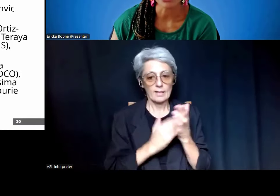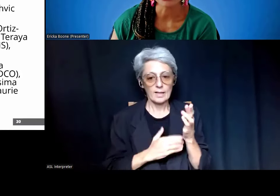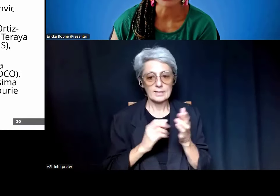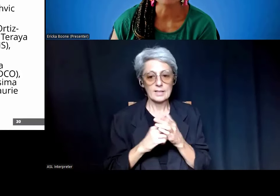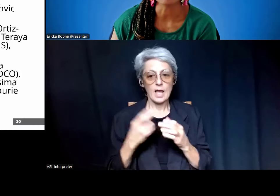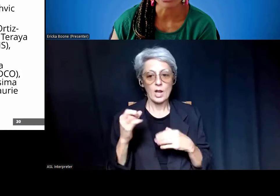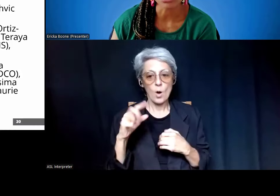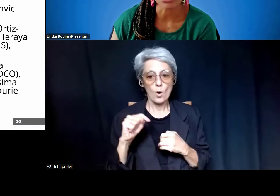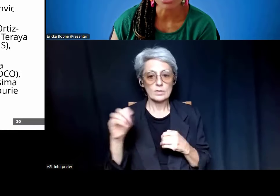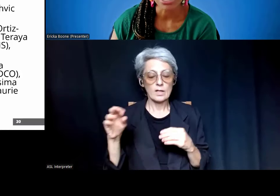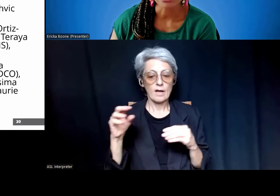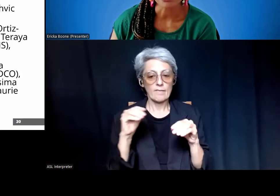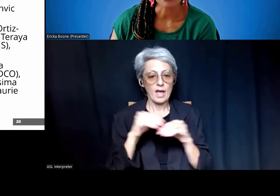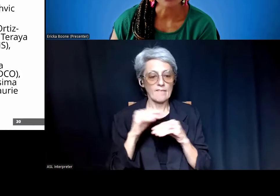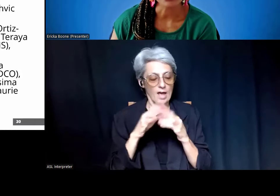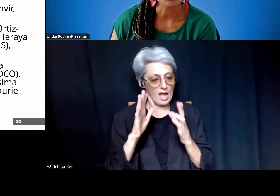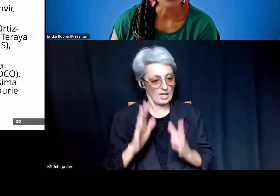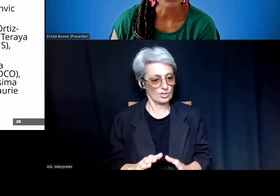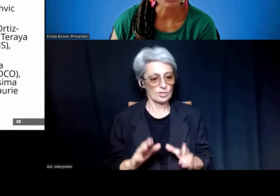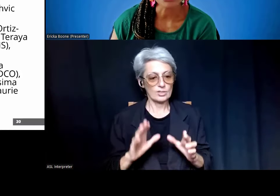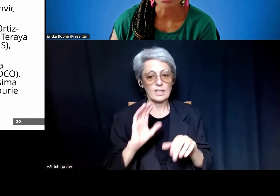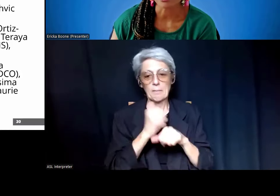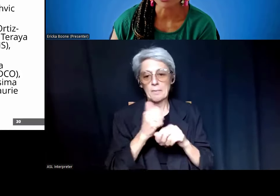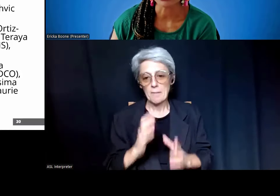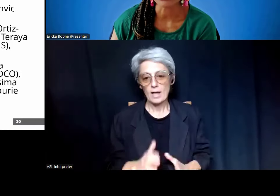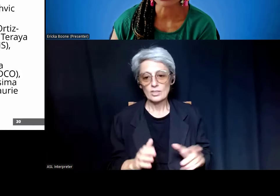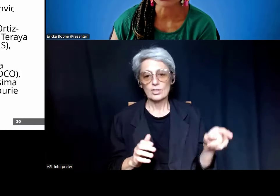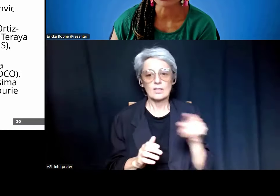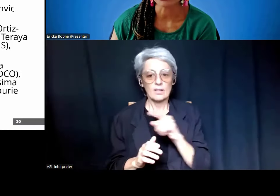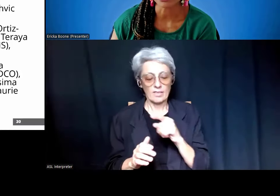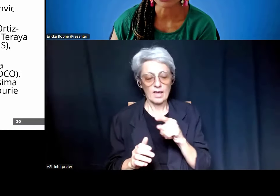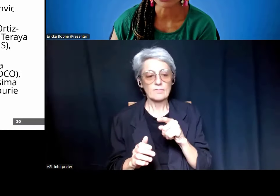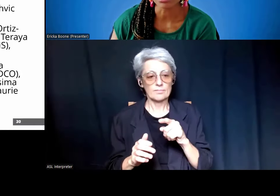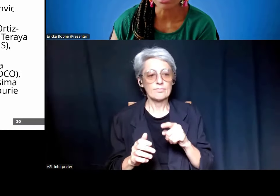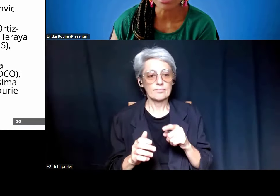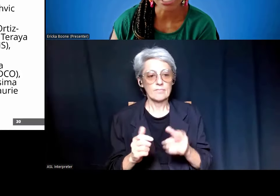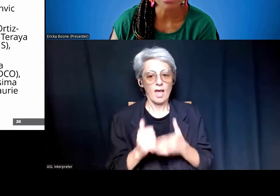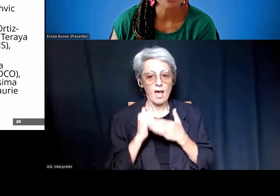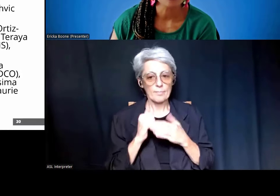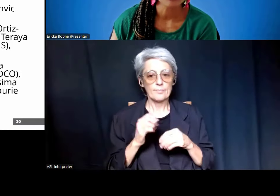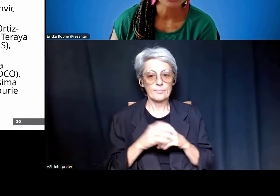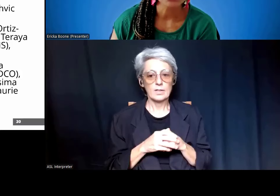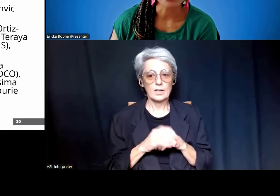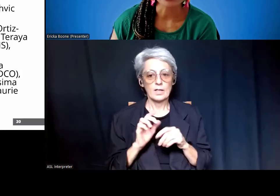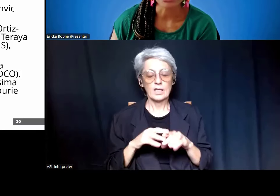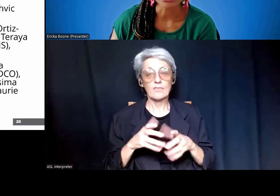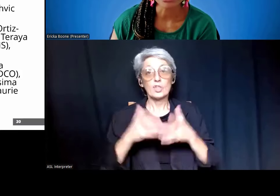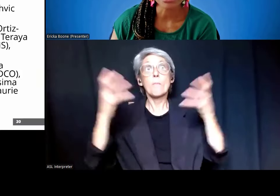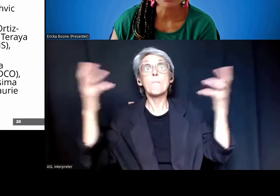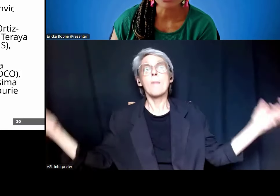and implementors that are helping us with this. I'd also like to give a humungous thanks to Dr. Kenneth Gibbs,